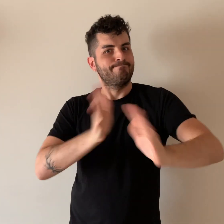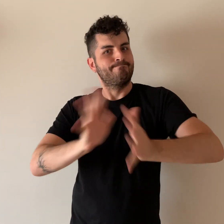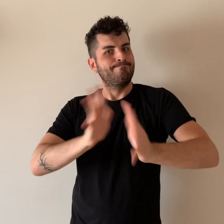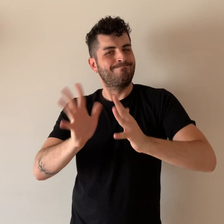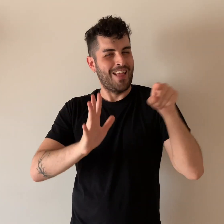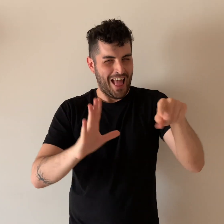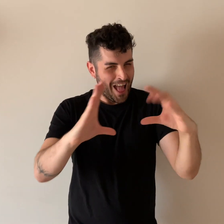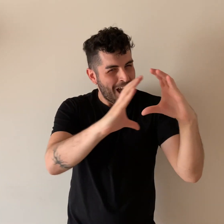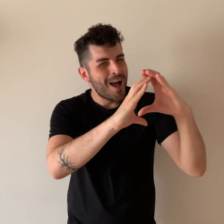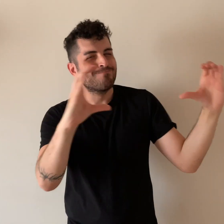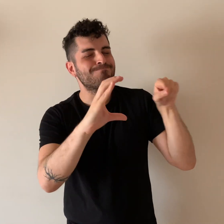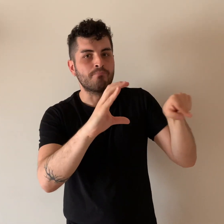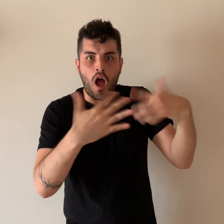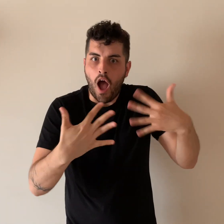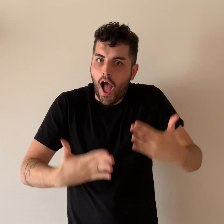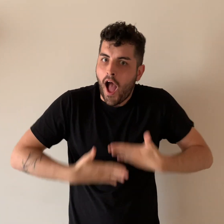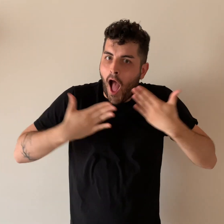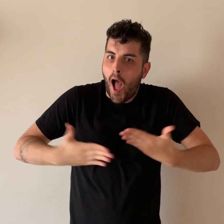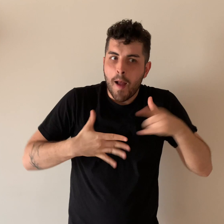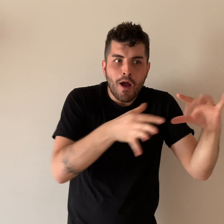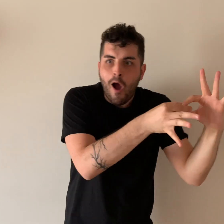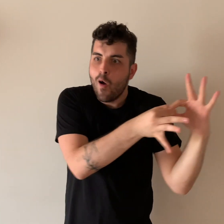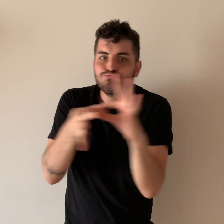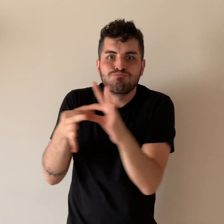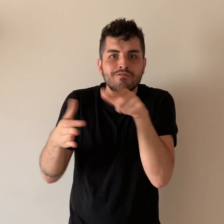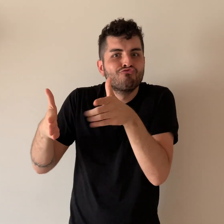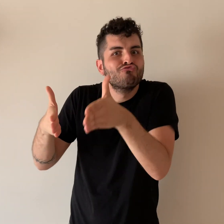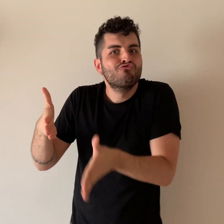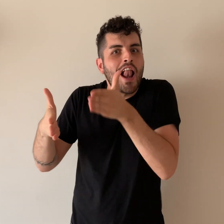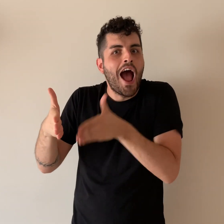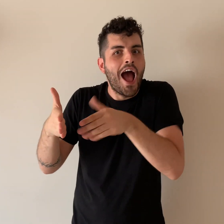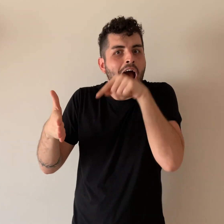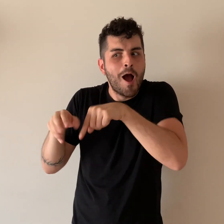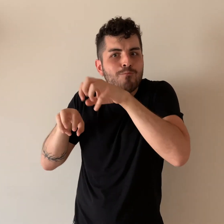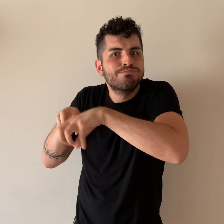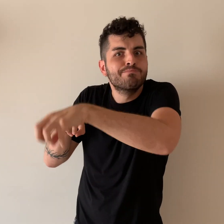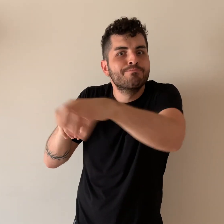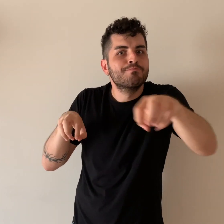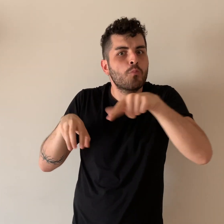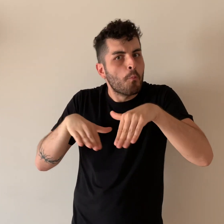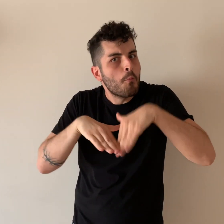new feature as it would make these railway stations